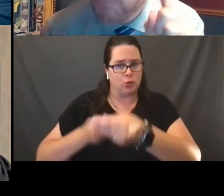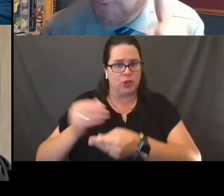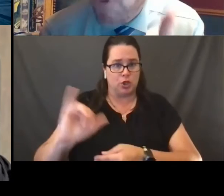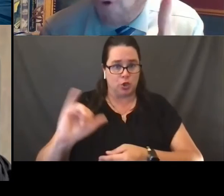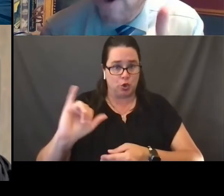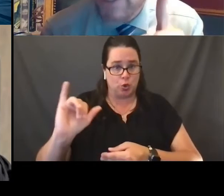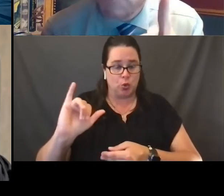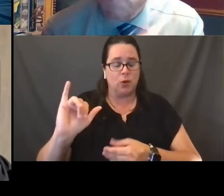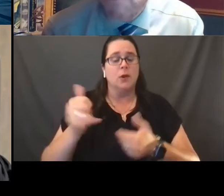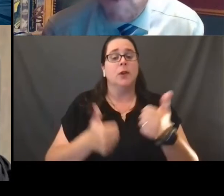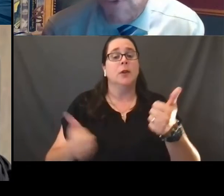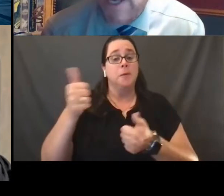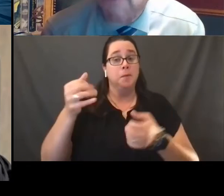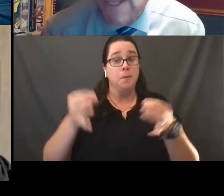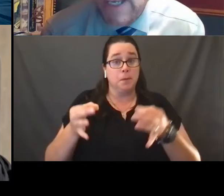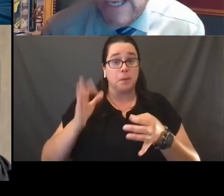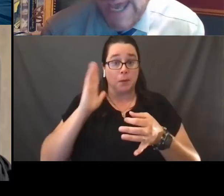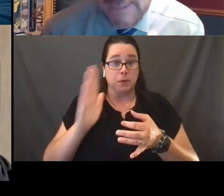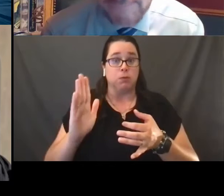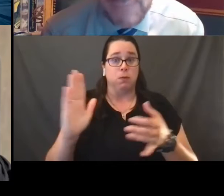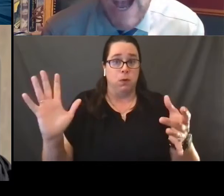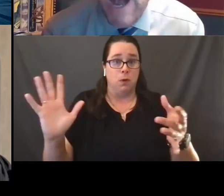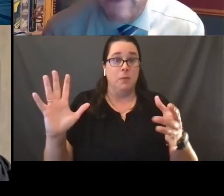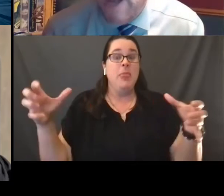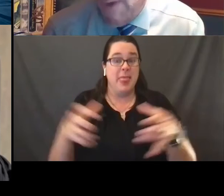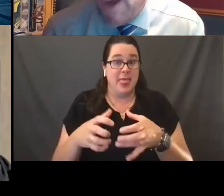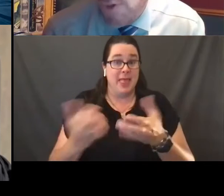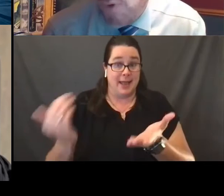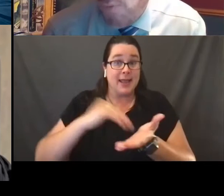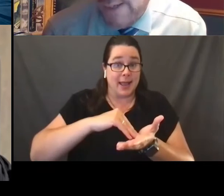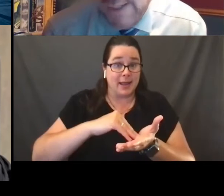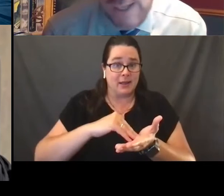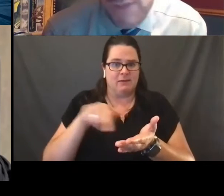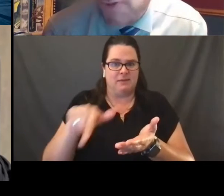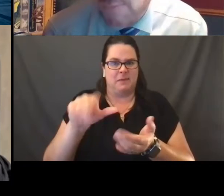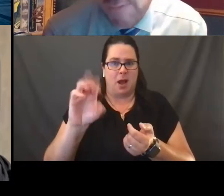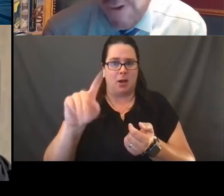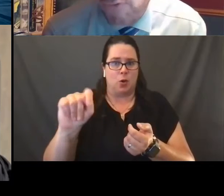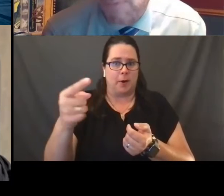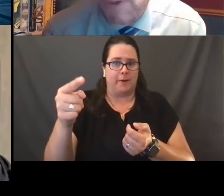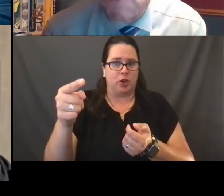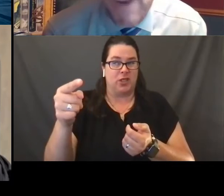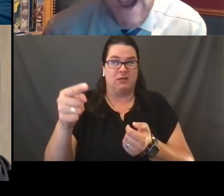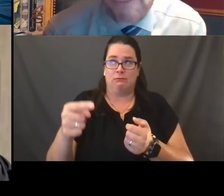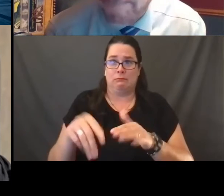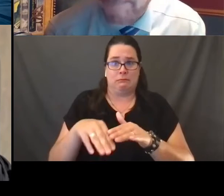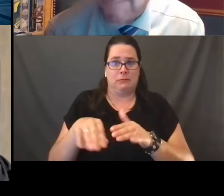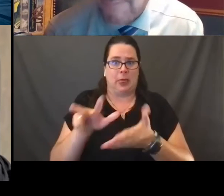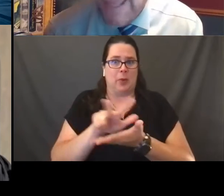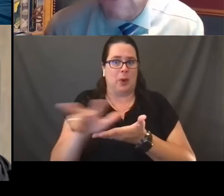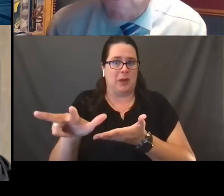The Supreme Court is going to be reconvening again, come October 1, less than a month, about three weeks from now.